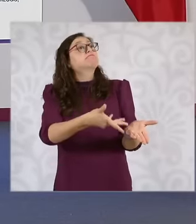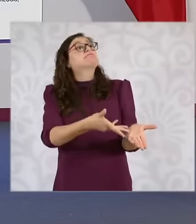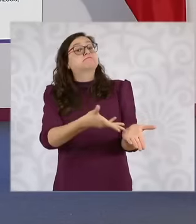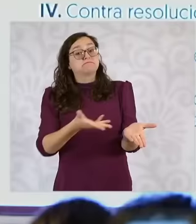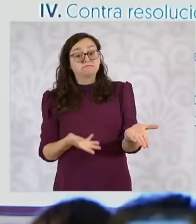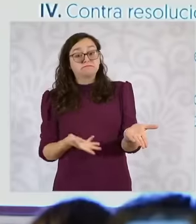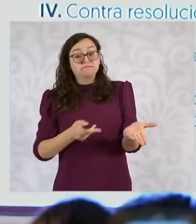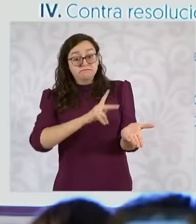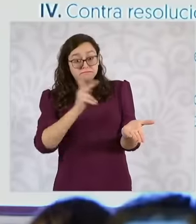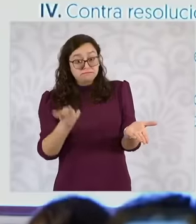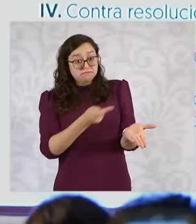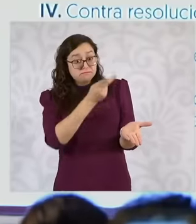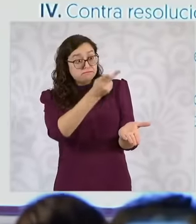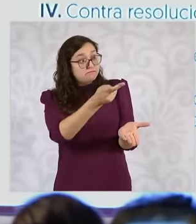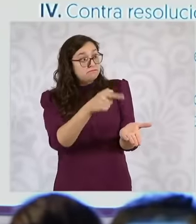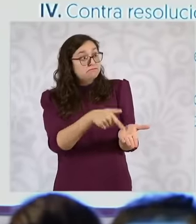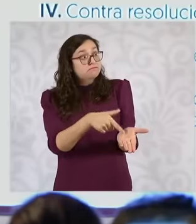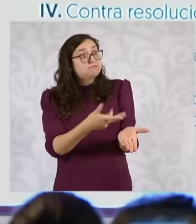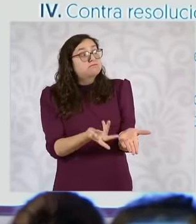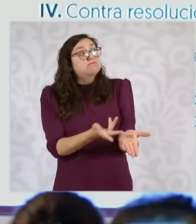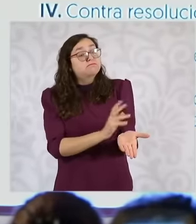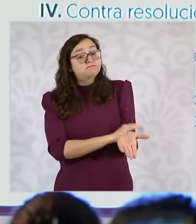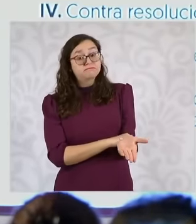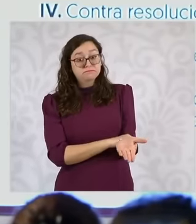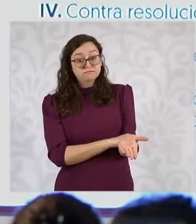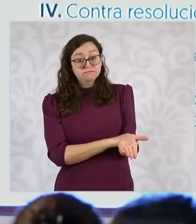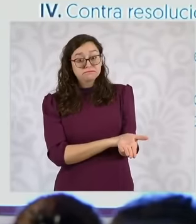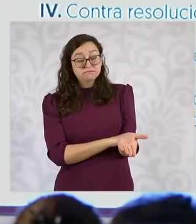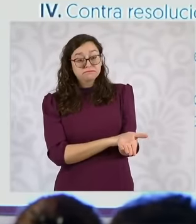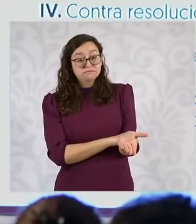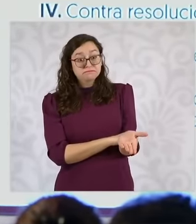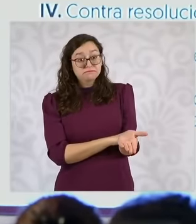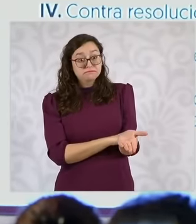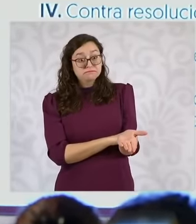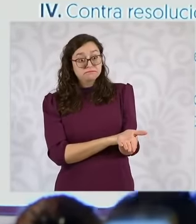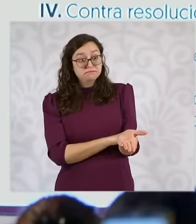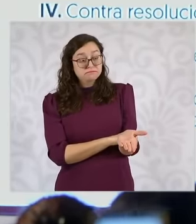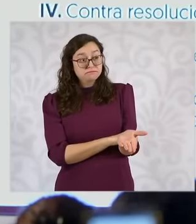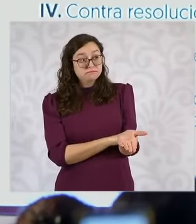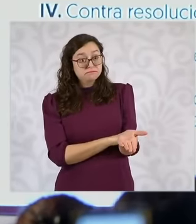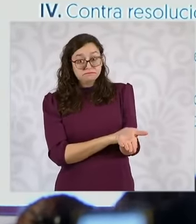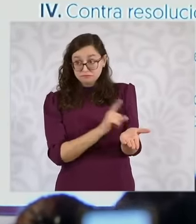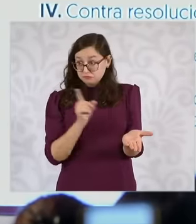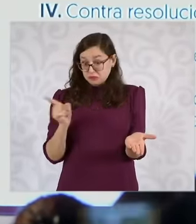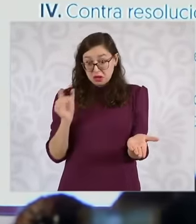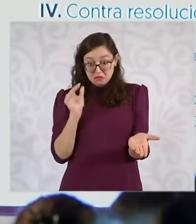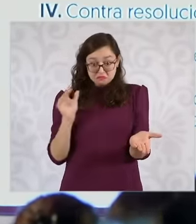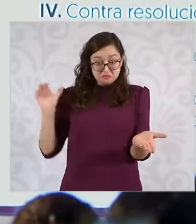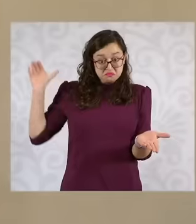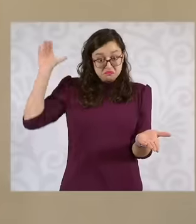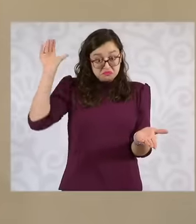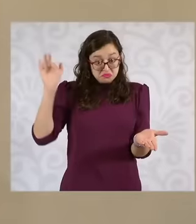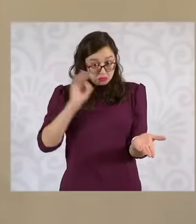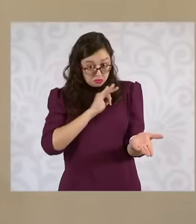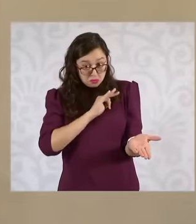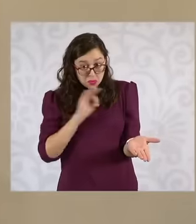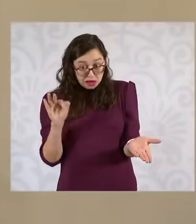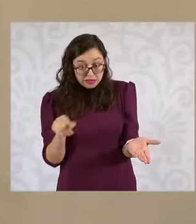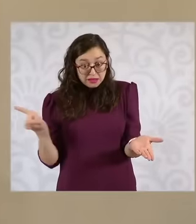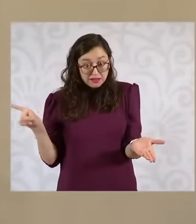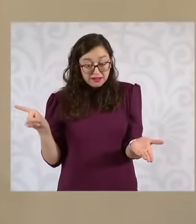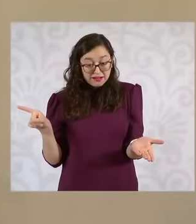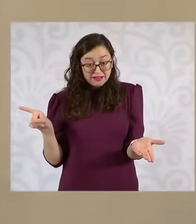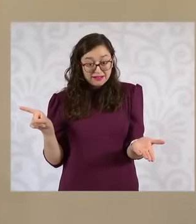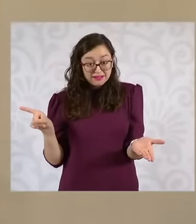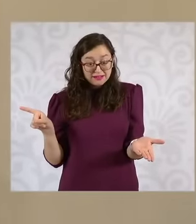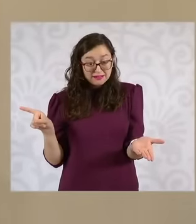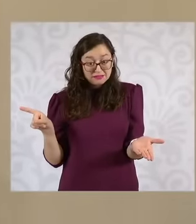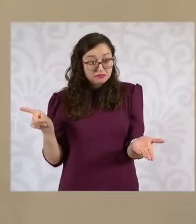question to the H Congress of the Union. It is feasible that a judge will ask for this given that you ordered